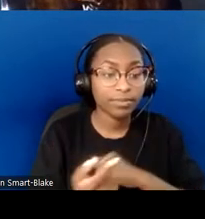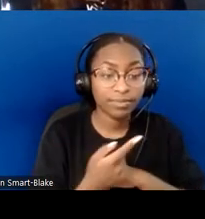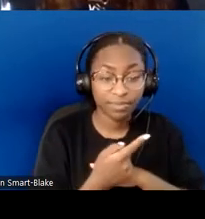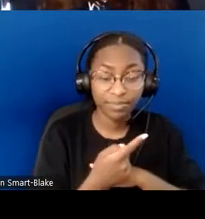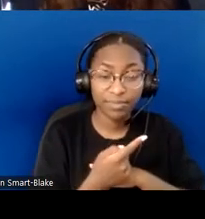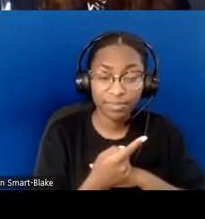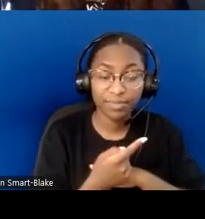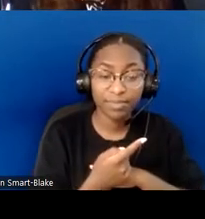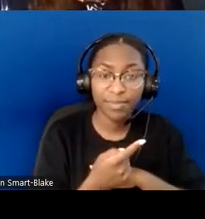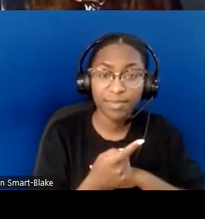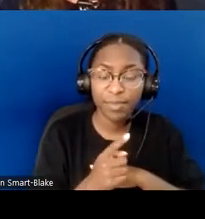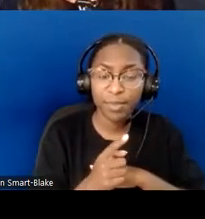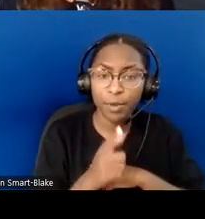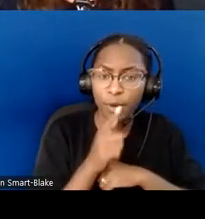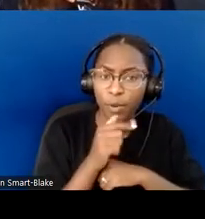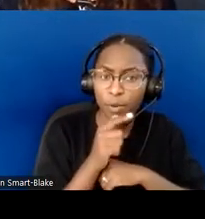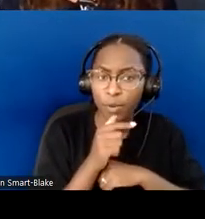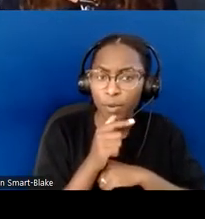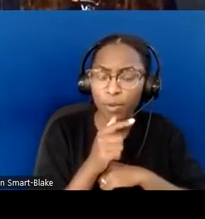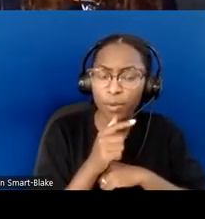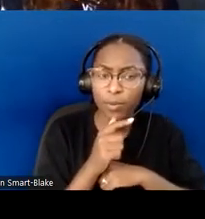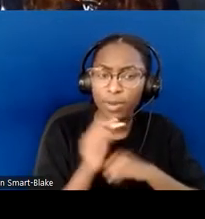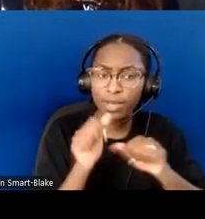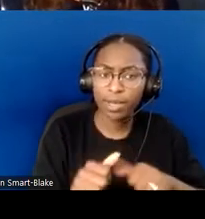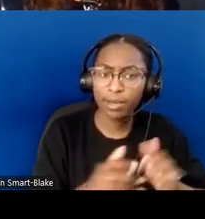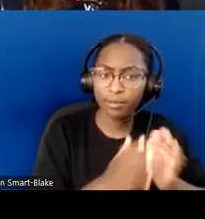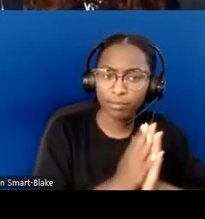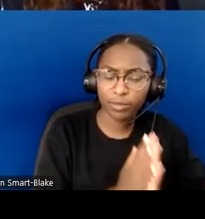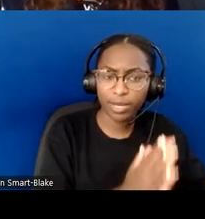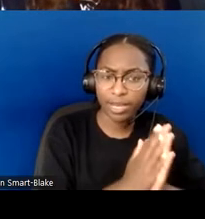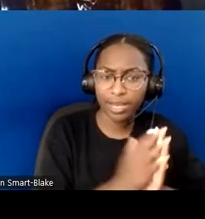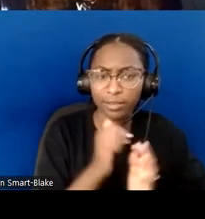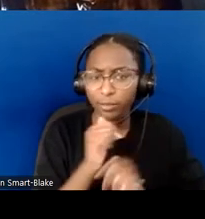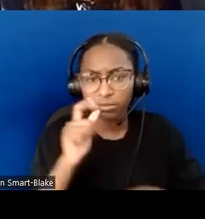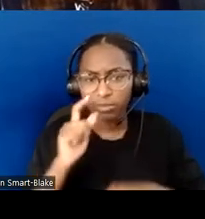and who doesn't. A lot of times, I have experienced